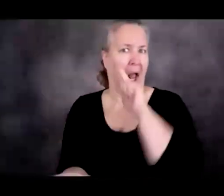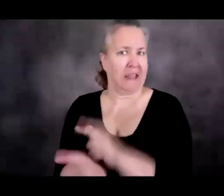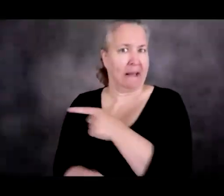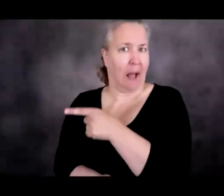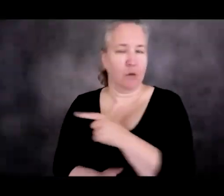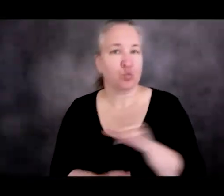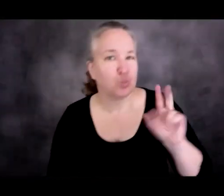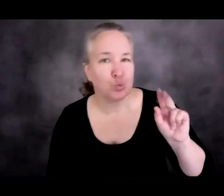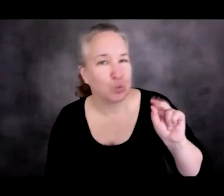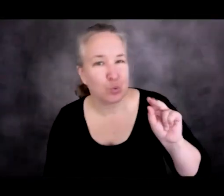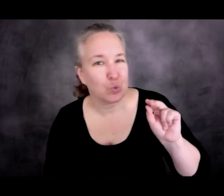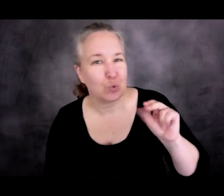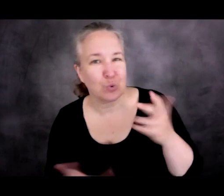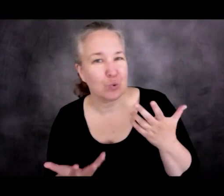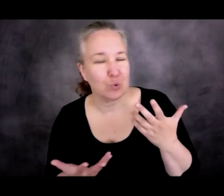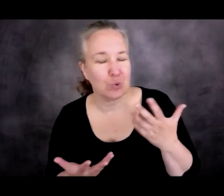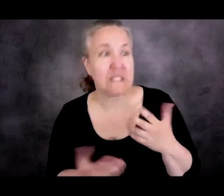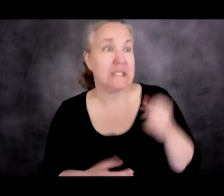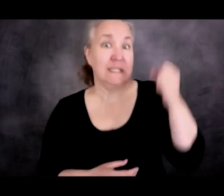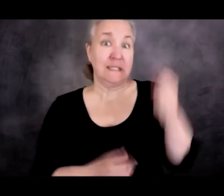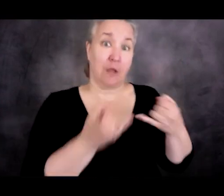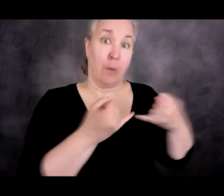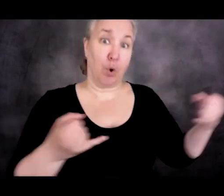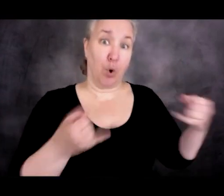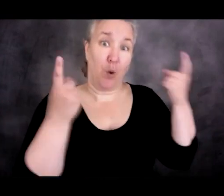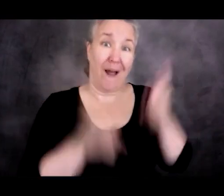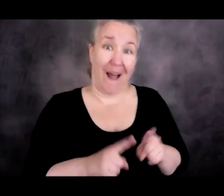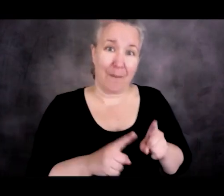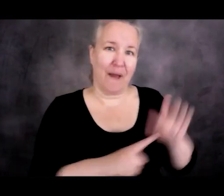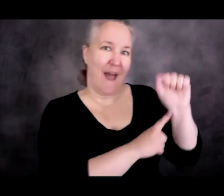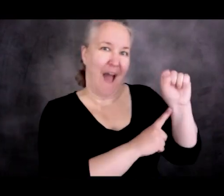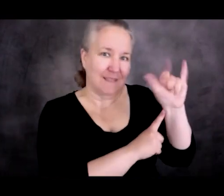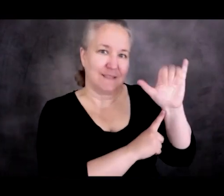What's happening at the southern border is a crisis of asylum.